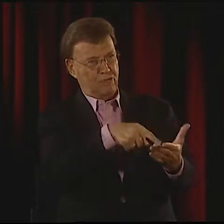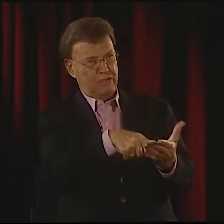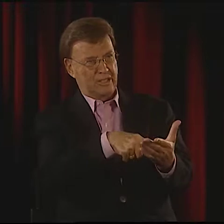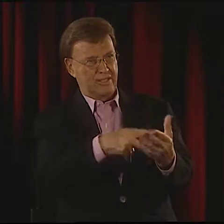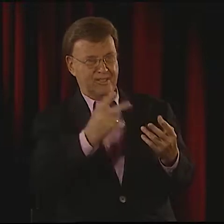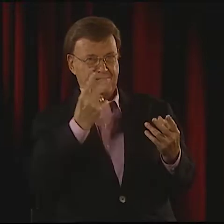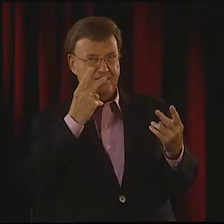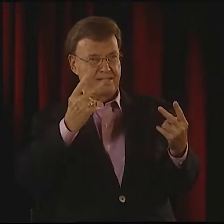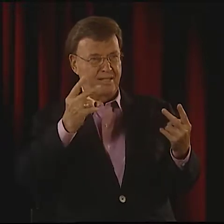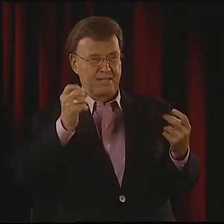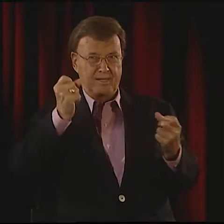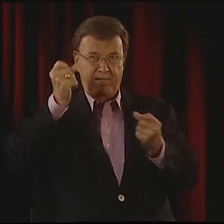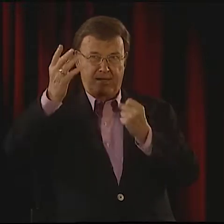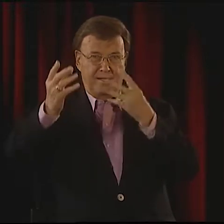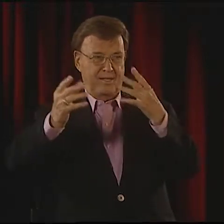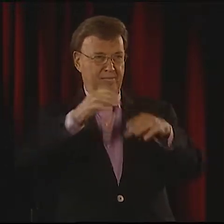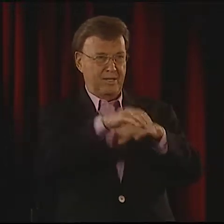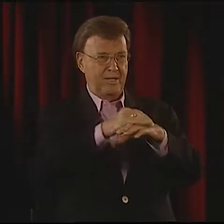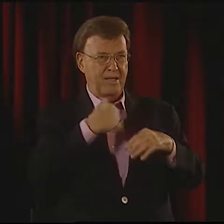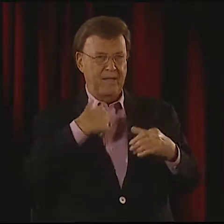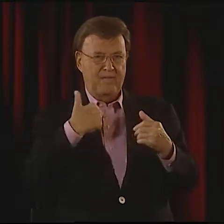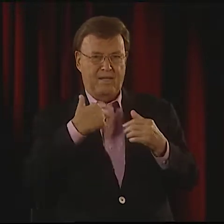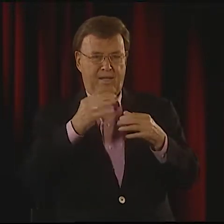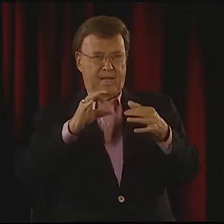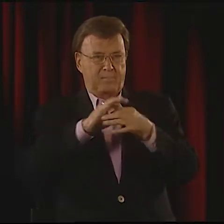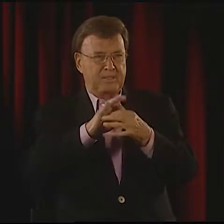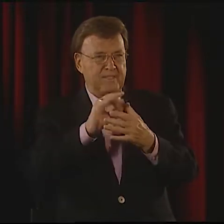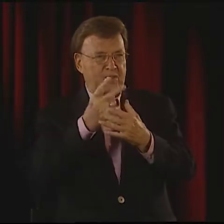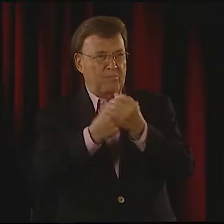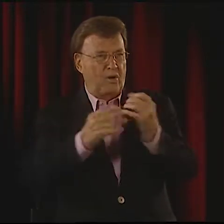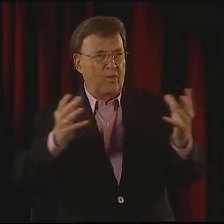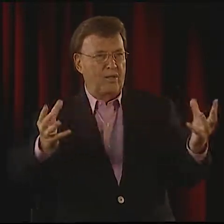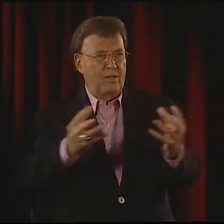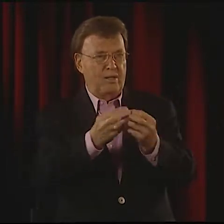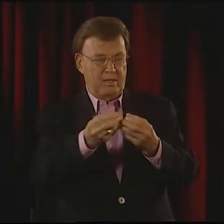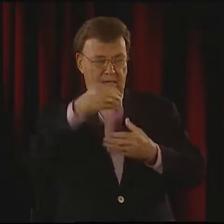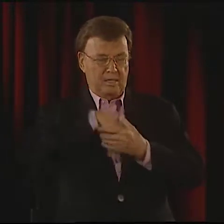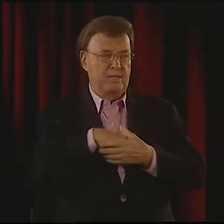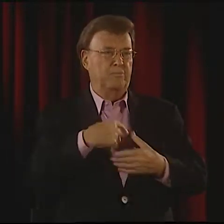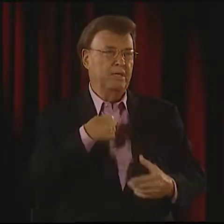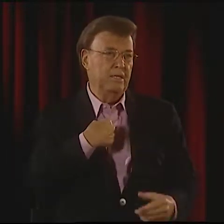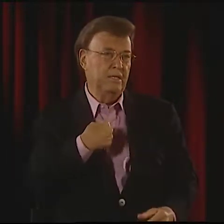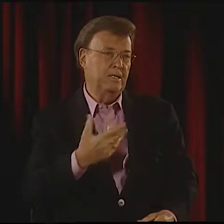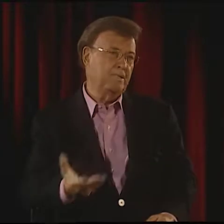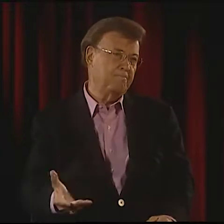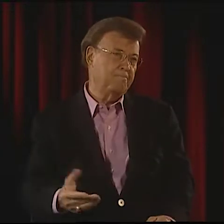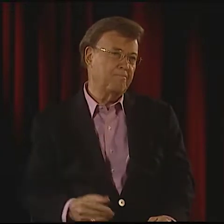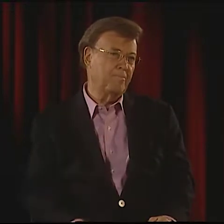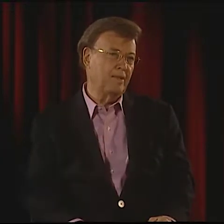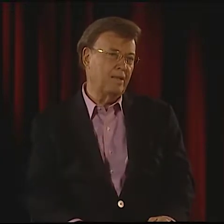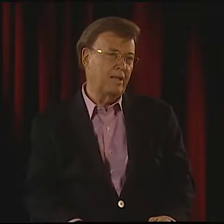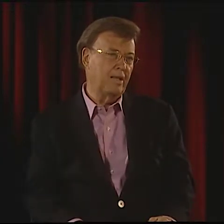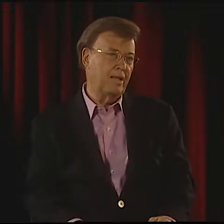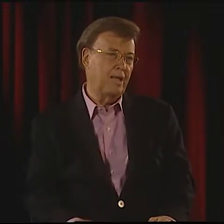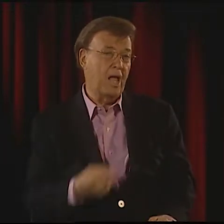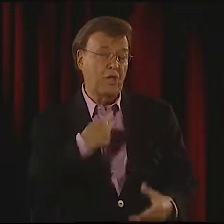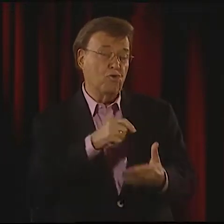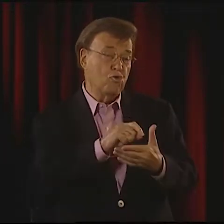BUT I HAVE TO SAY THAT BOB PANERA WAS THE ONE WHO INGRAINED THE ENGLISH INFLUENCE IN ME,